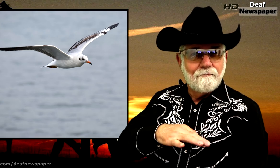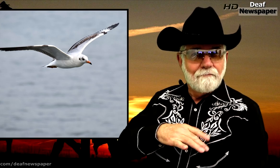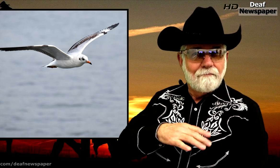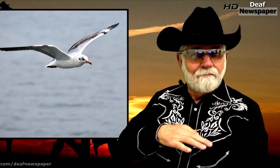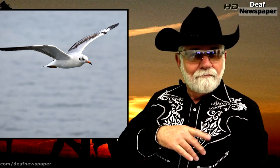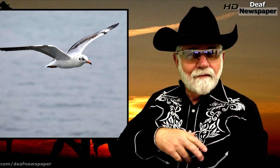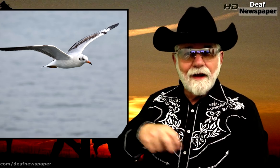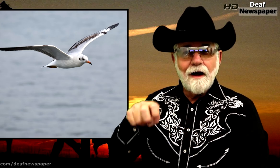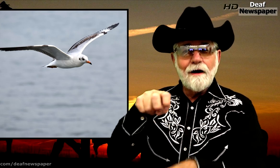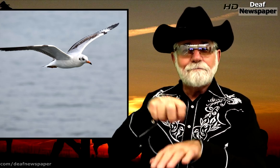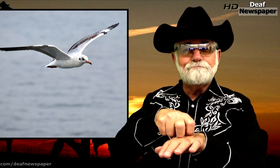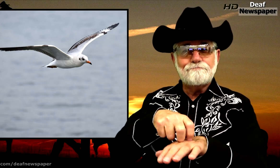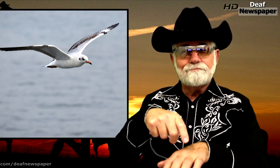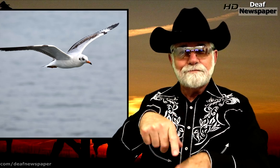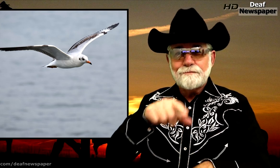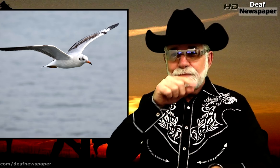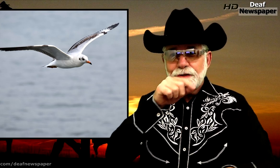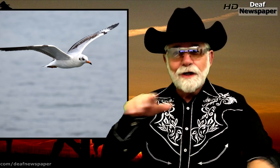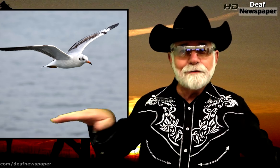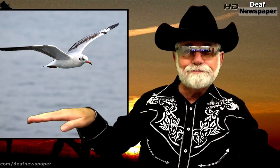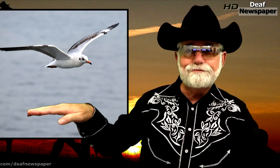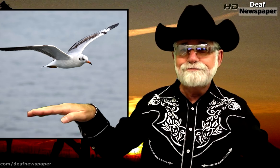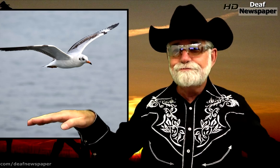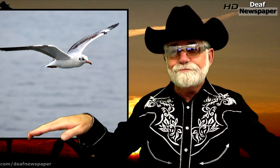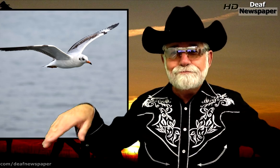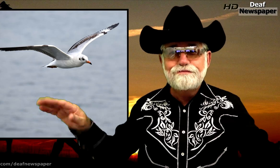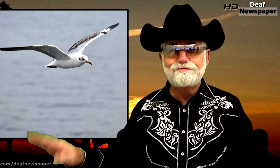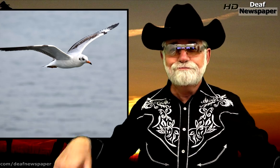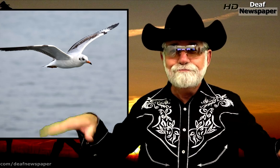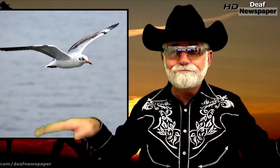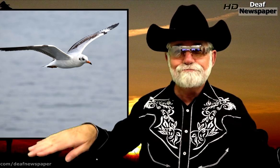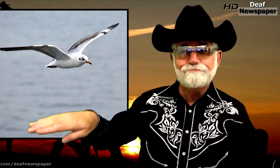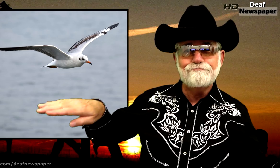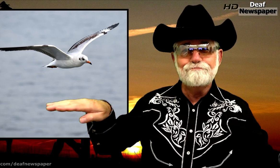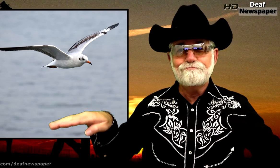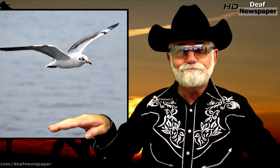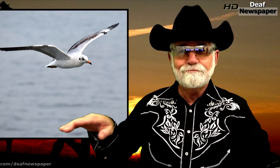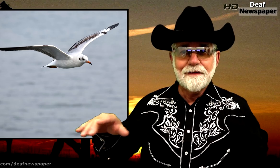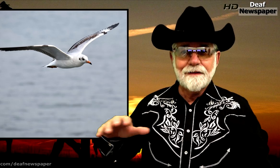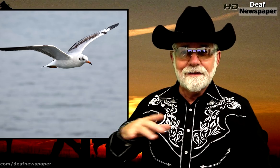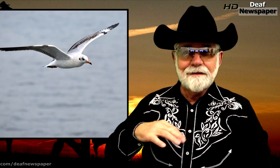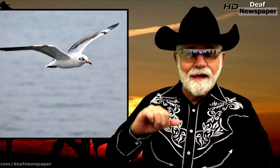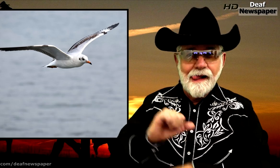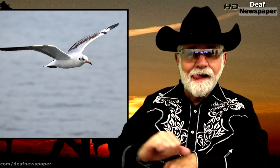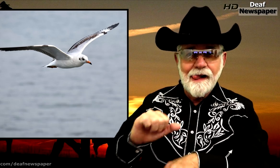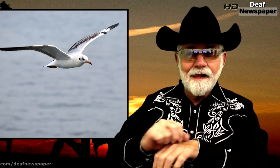So cool! One bird is just flying around, gliding through the air, working hard.